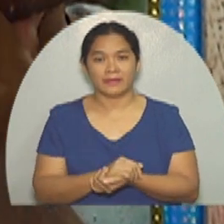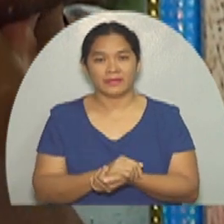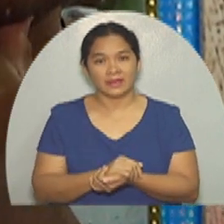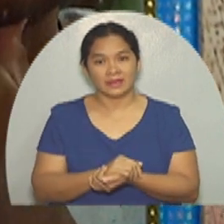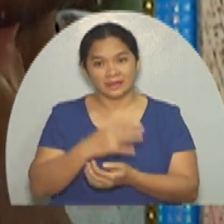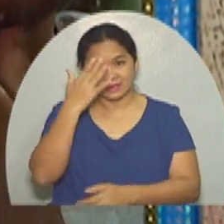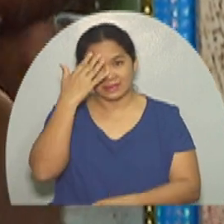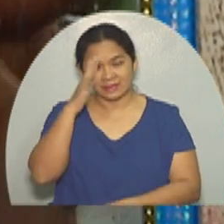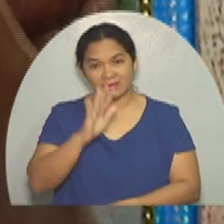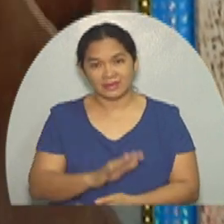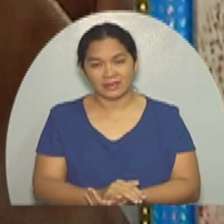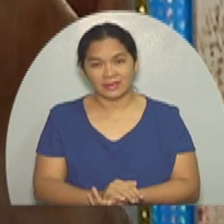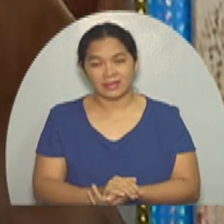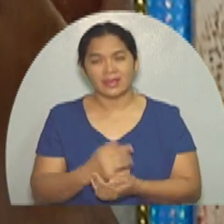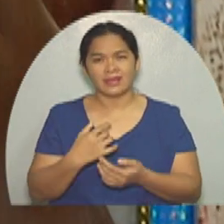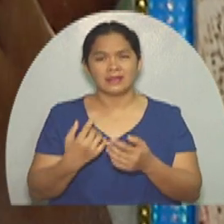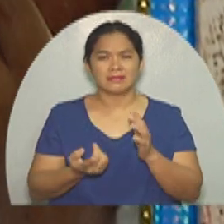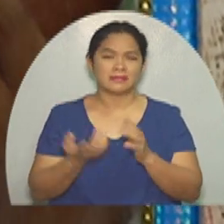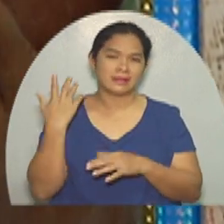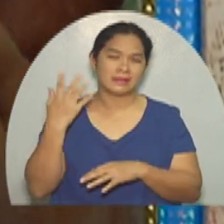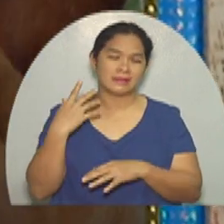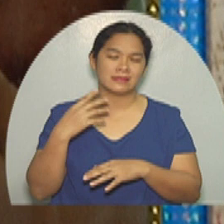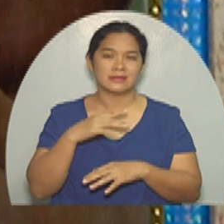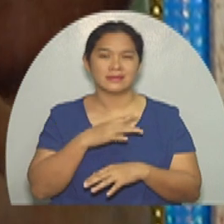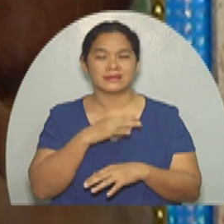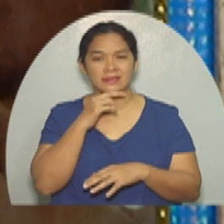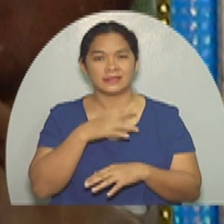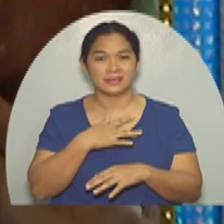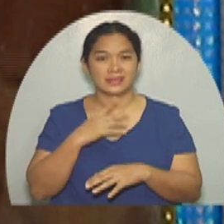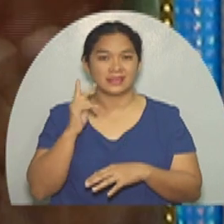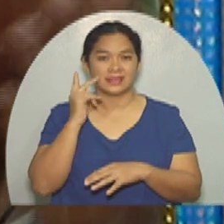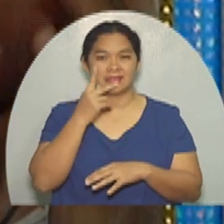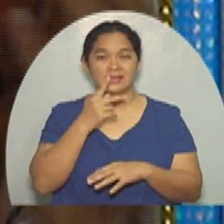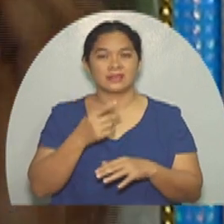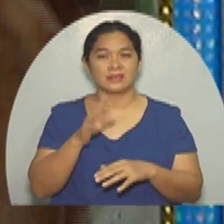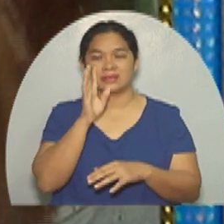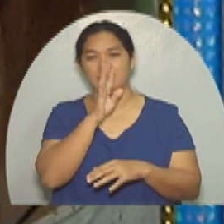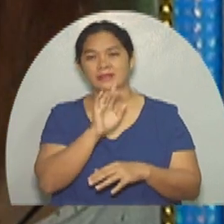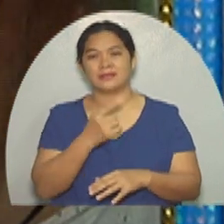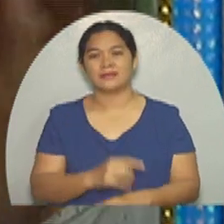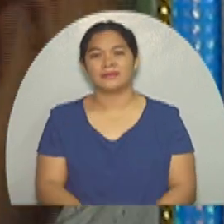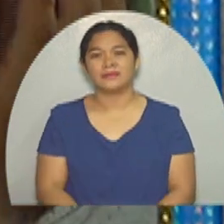At first, I didn’t think that it would be like that. It didn’t hurt, so I didn’t bother to have it checked.